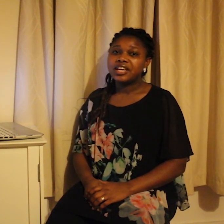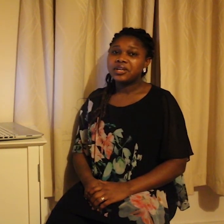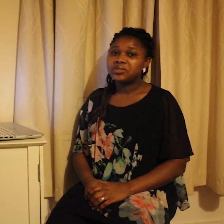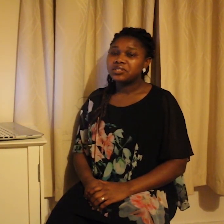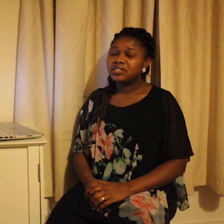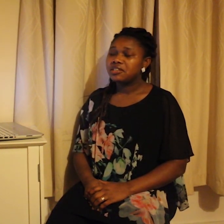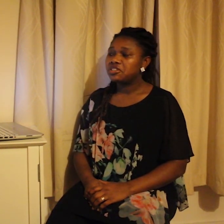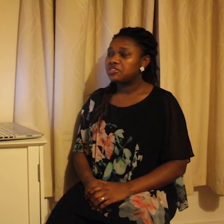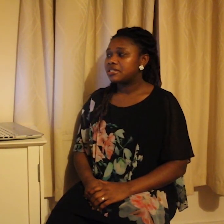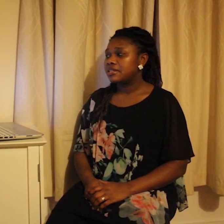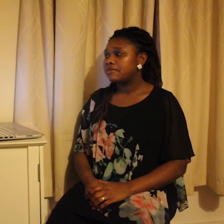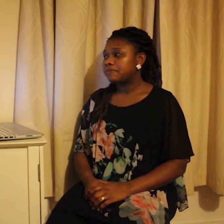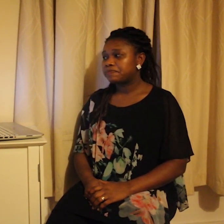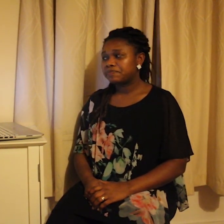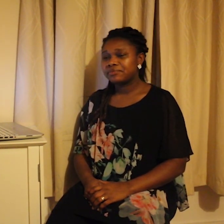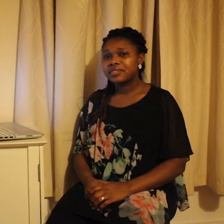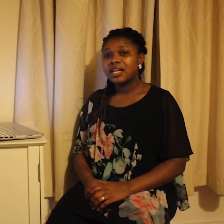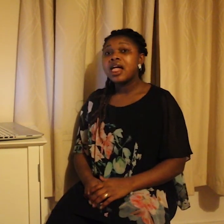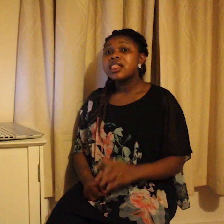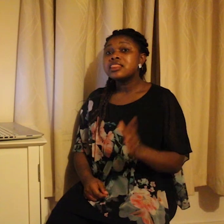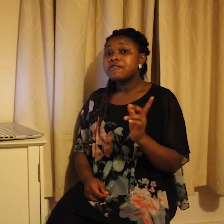the Deaf and endangered language Initiative. The